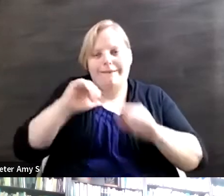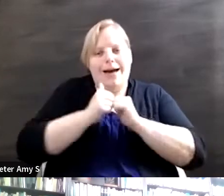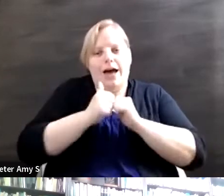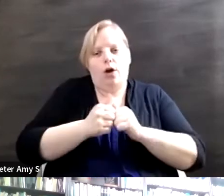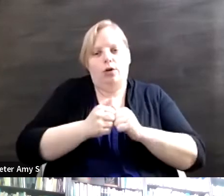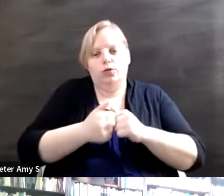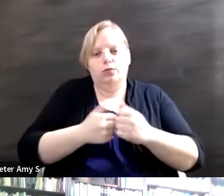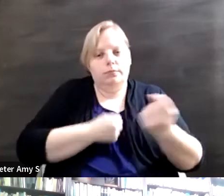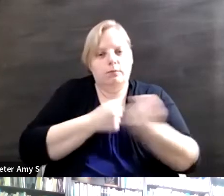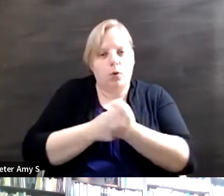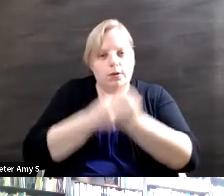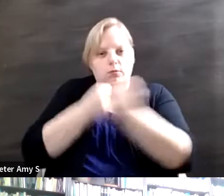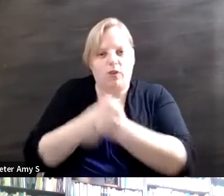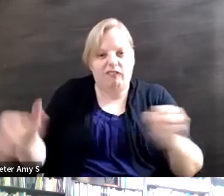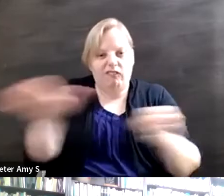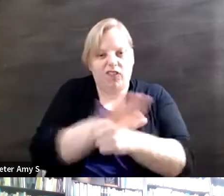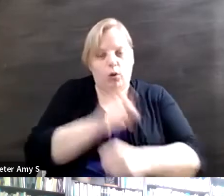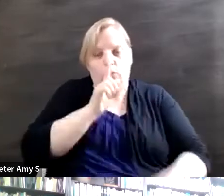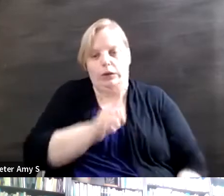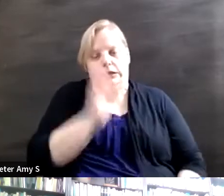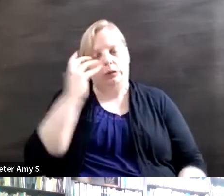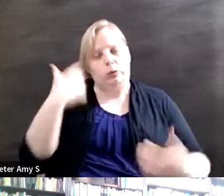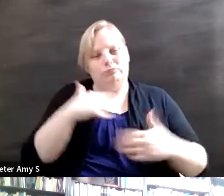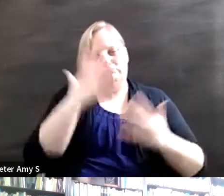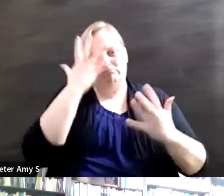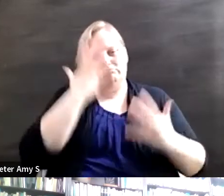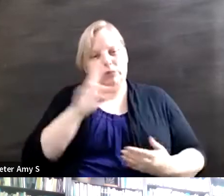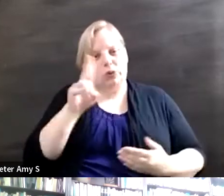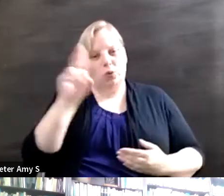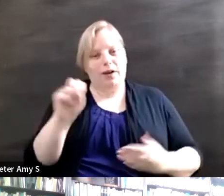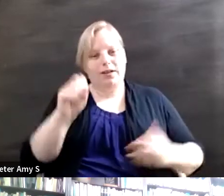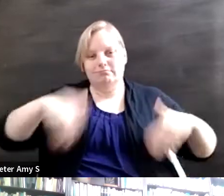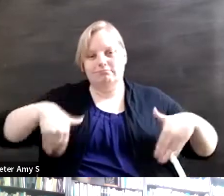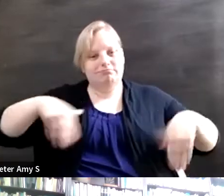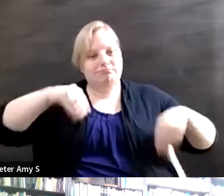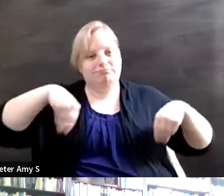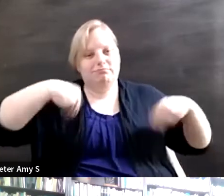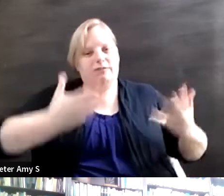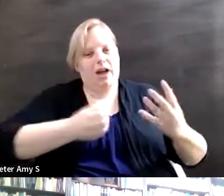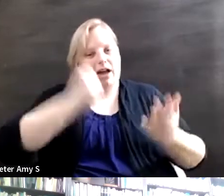making and it's really a pity that the U.S. is not providing an example on ratifying the